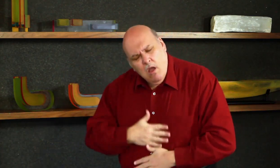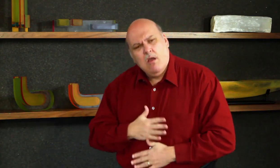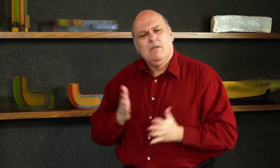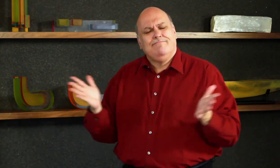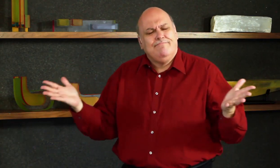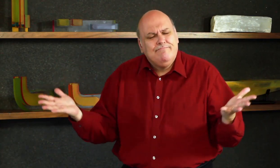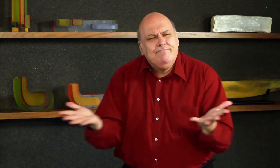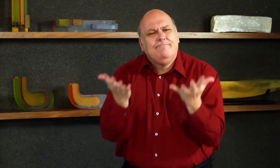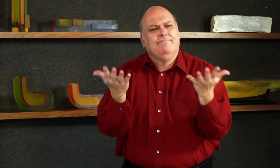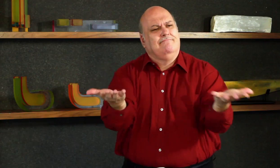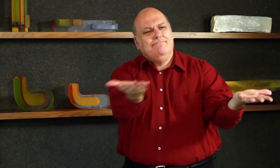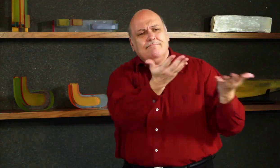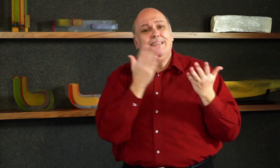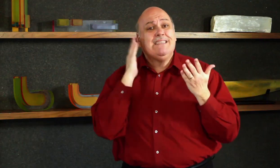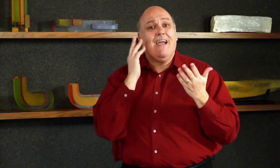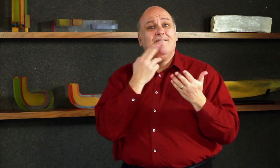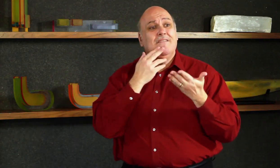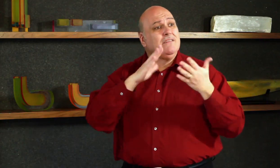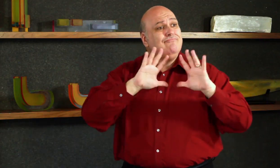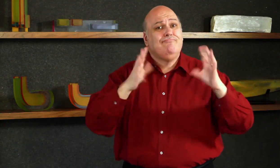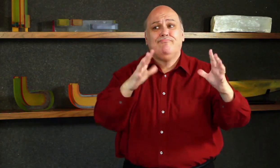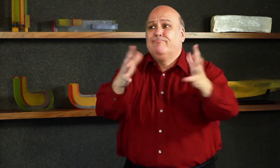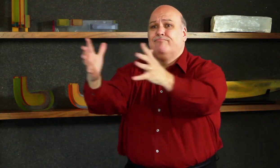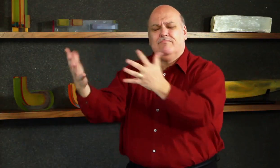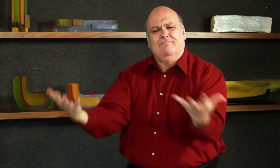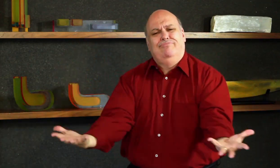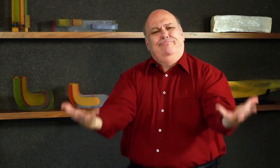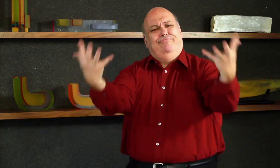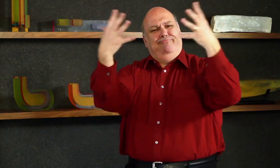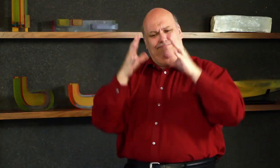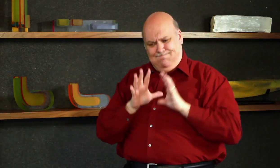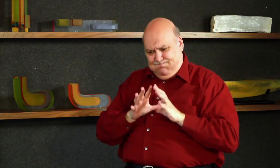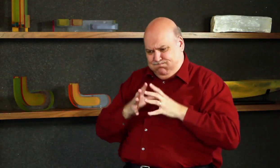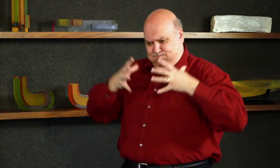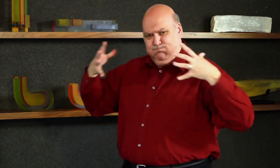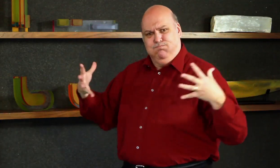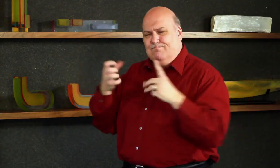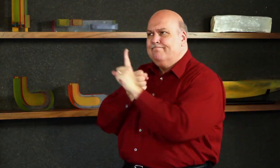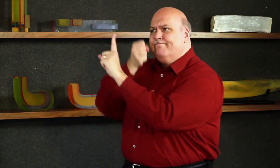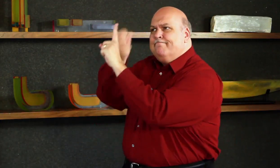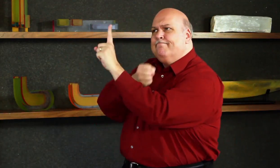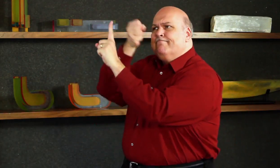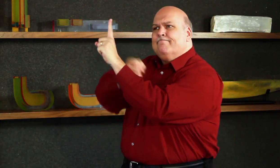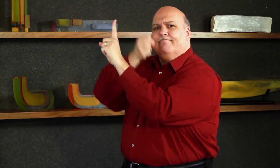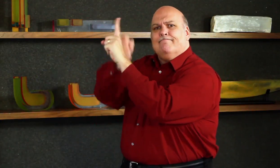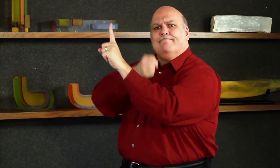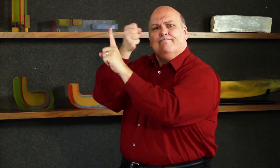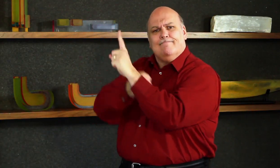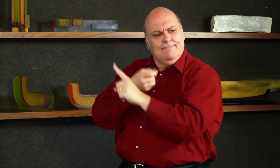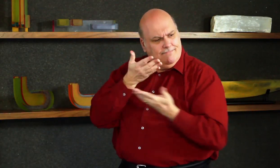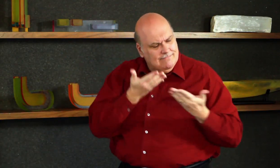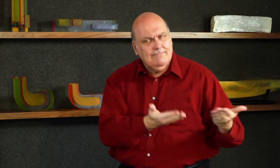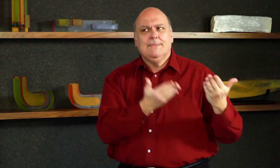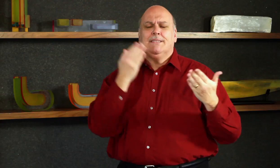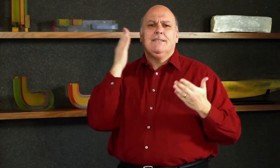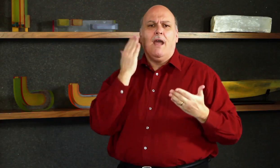strongly encourages Deaf people to be involved with politics to advocate for a better quality of